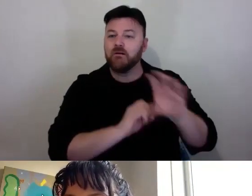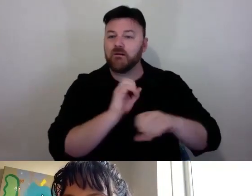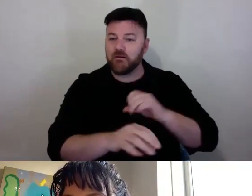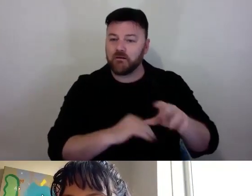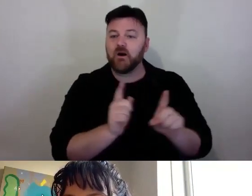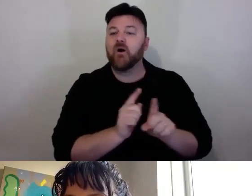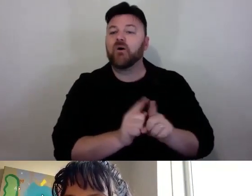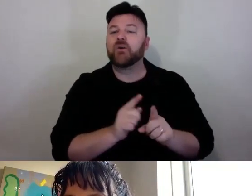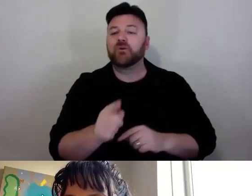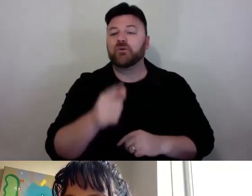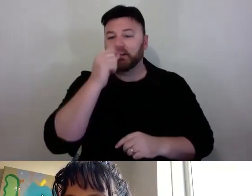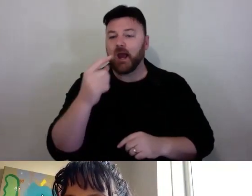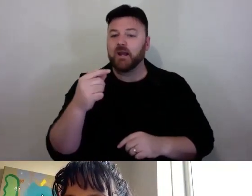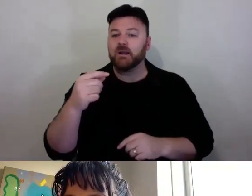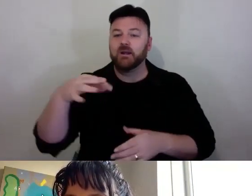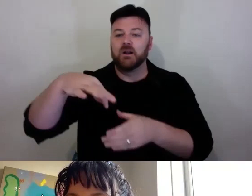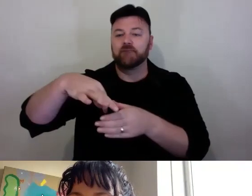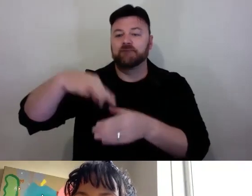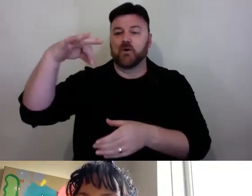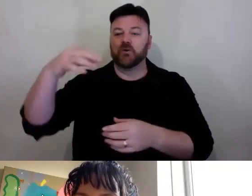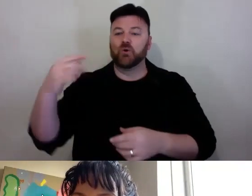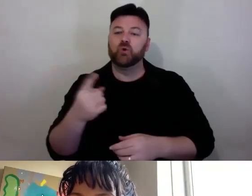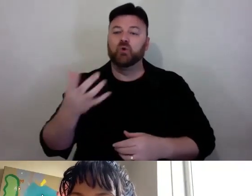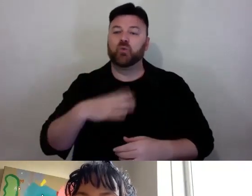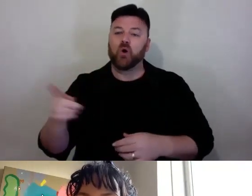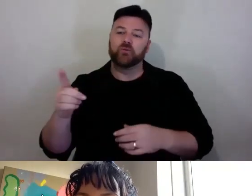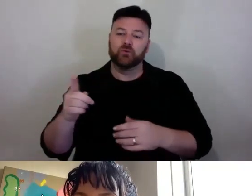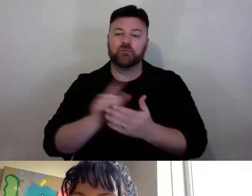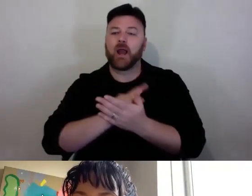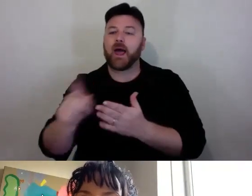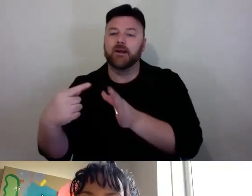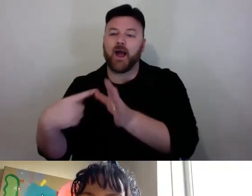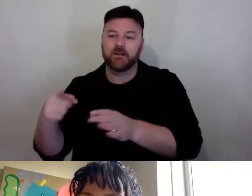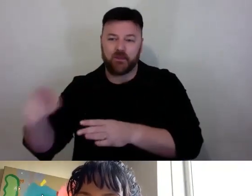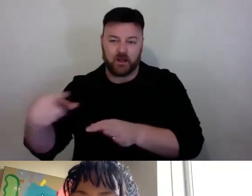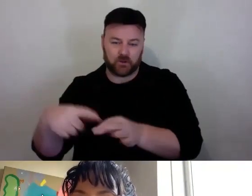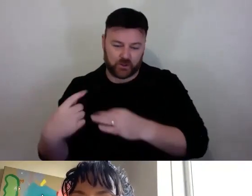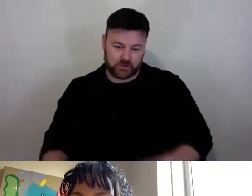these questions up as well: If you see a particular question you want